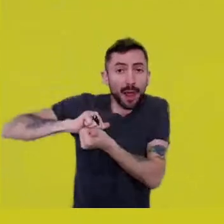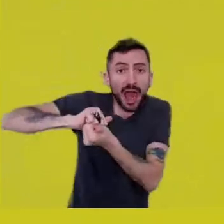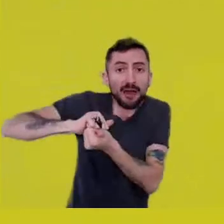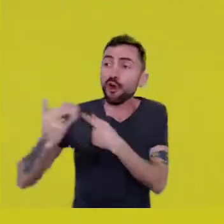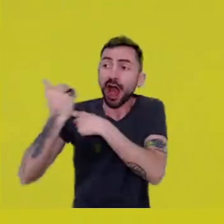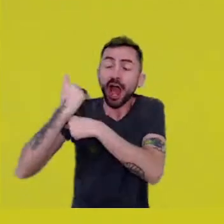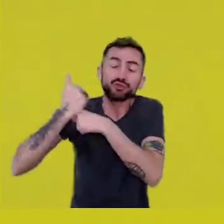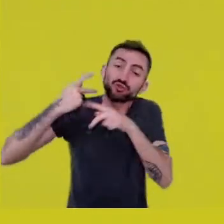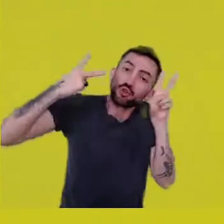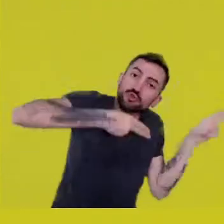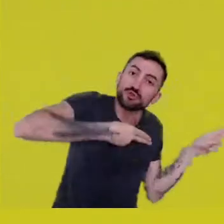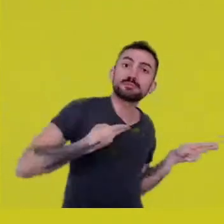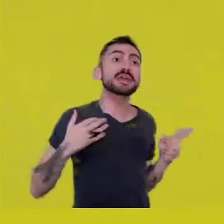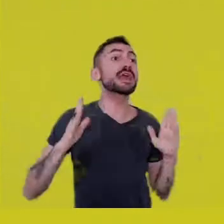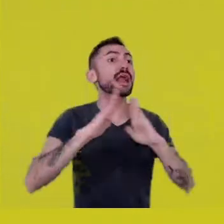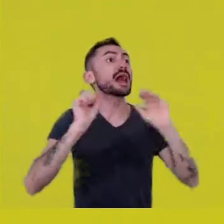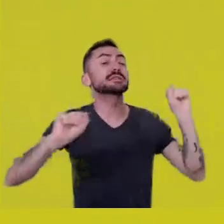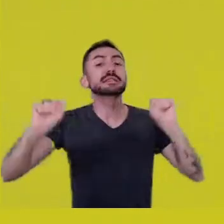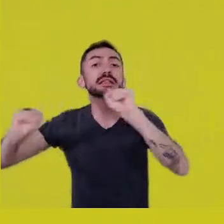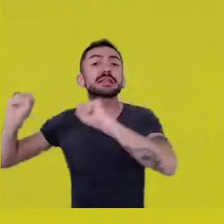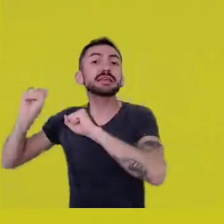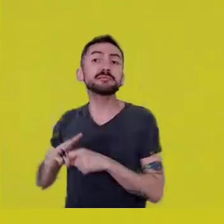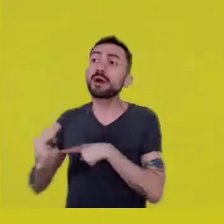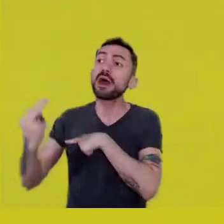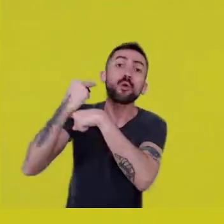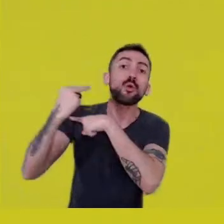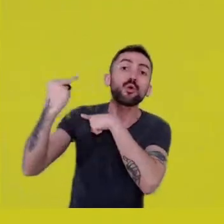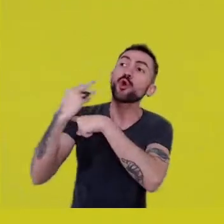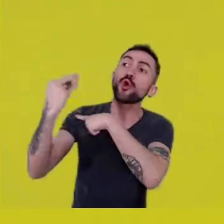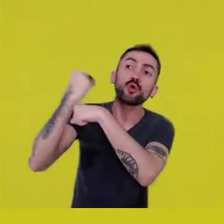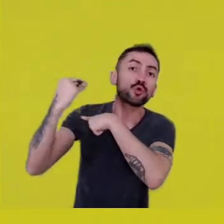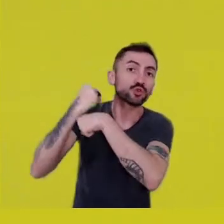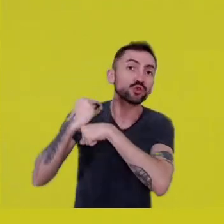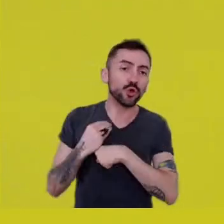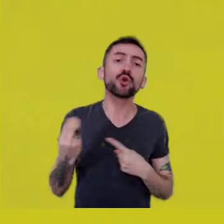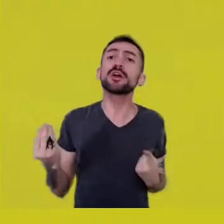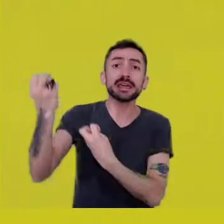who cleaned the house, looked after us, taught us how to stand up,